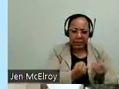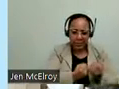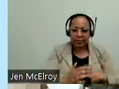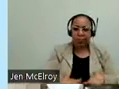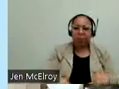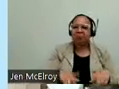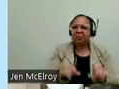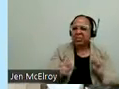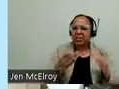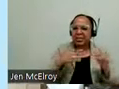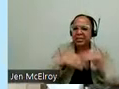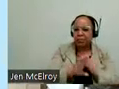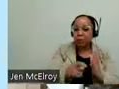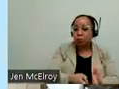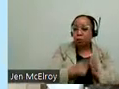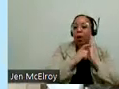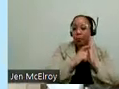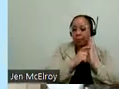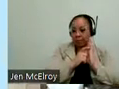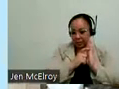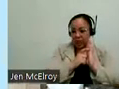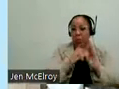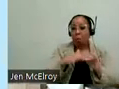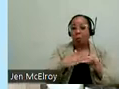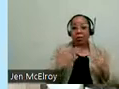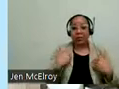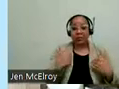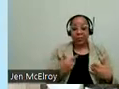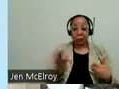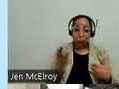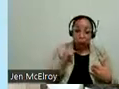accessibility for physical access. And then we also have a prepermit review